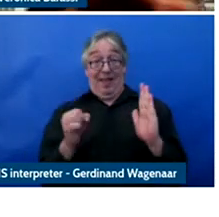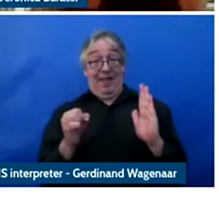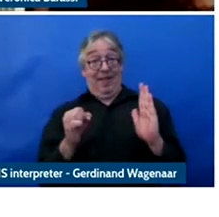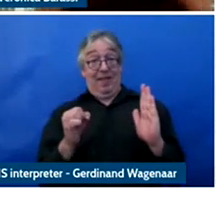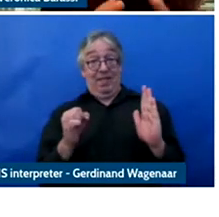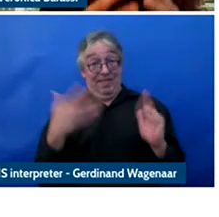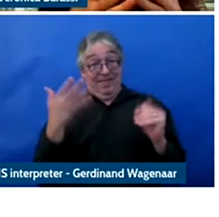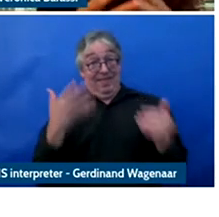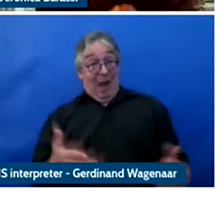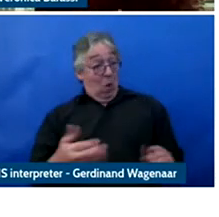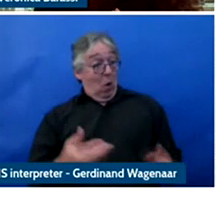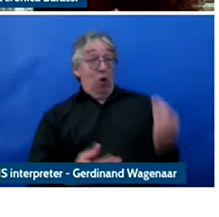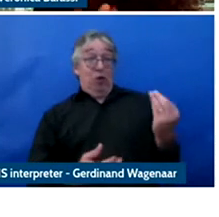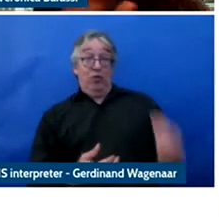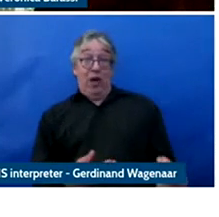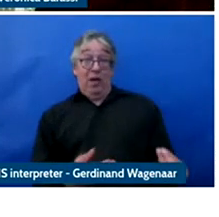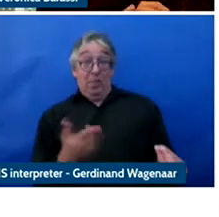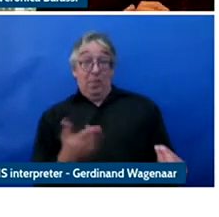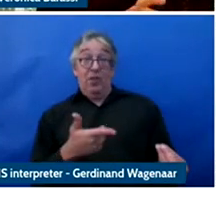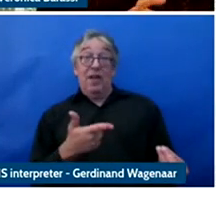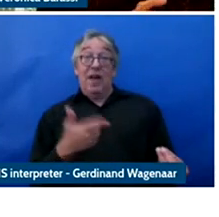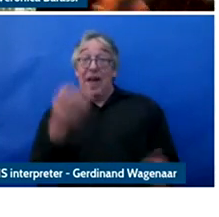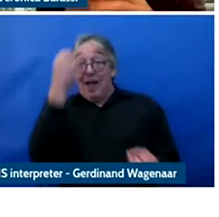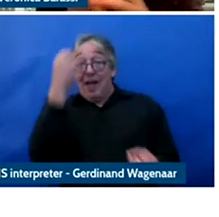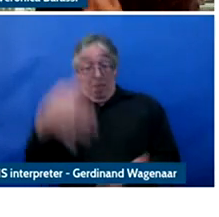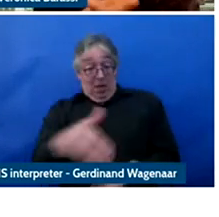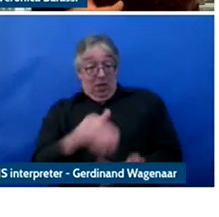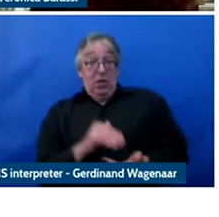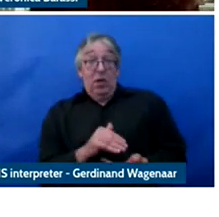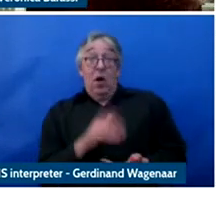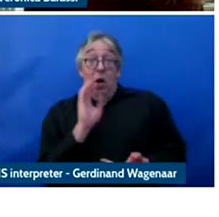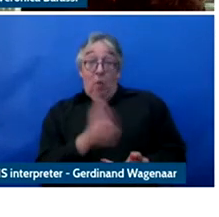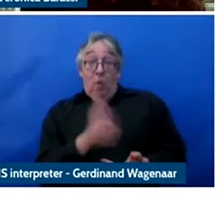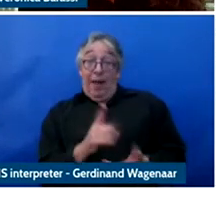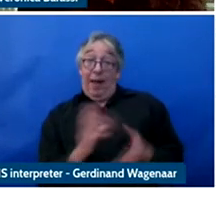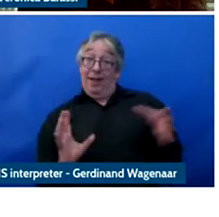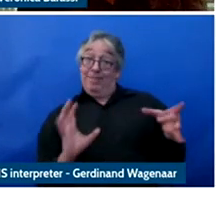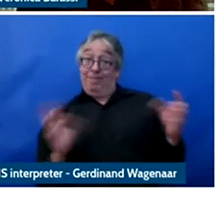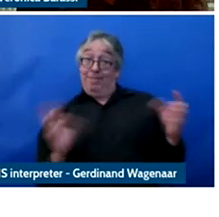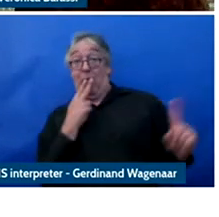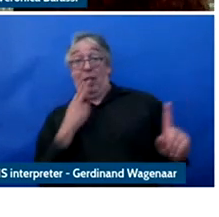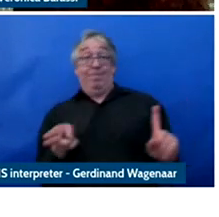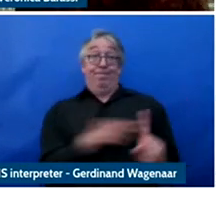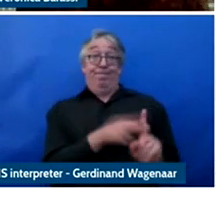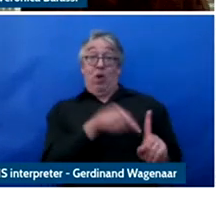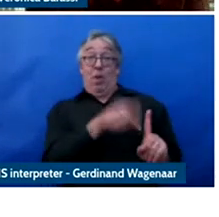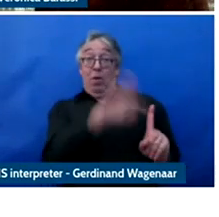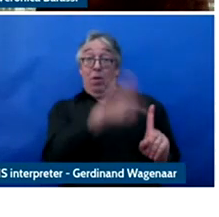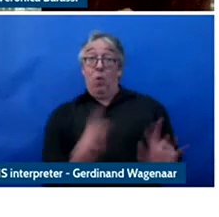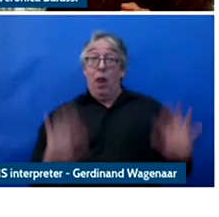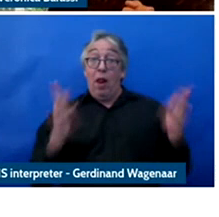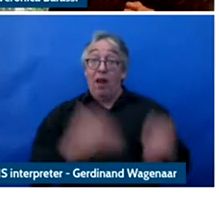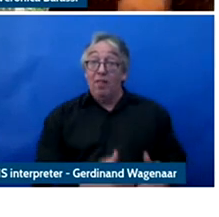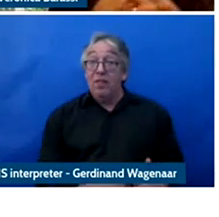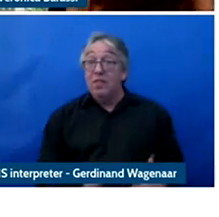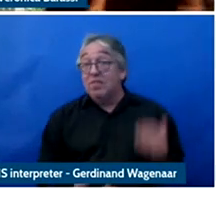Now 173 aspect that I'm going to briefly touch and finish on now and one aspect